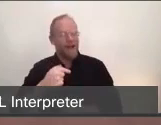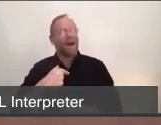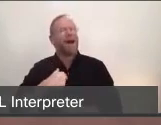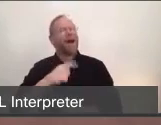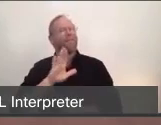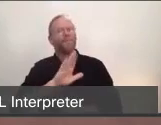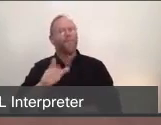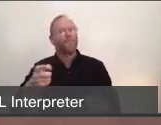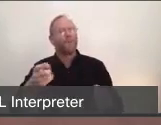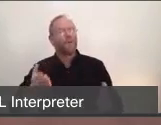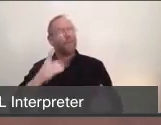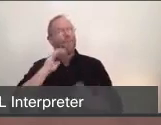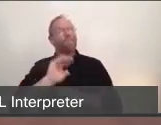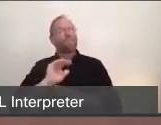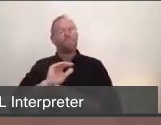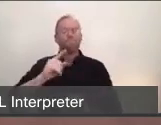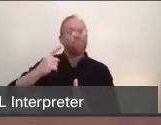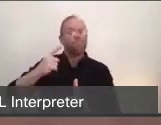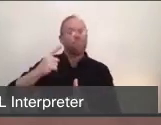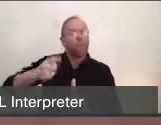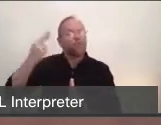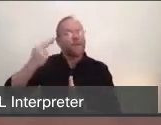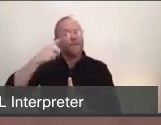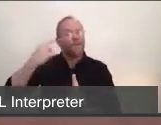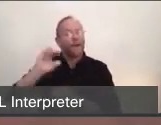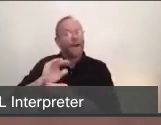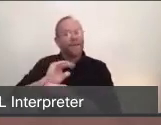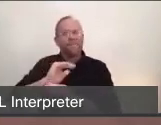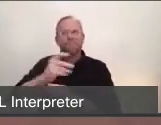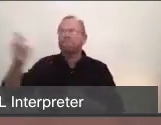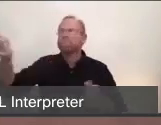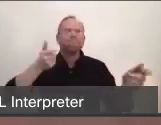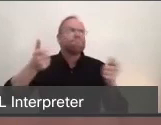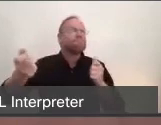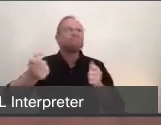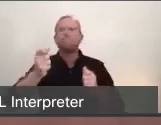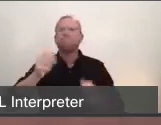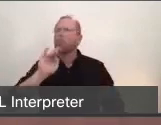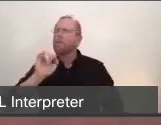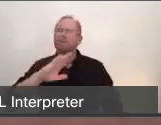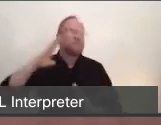The purpose of tonight's event is to bring together some of Marin's top experts in public health and emergency planning